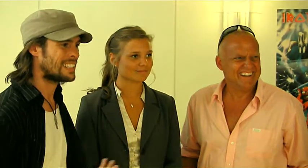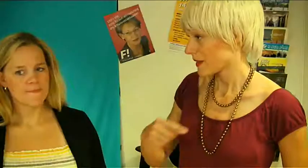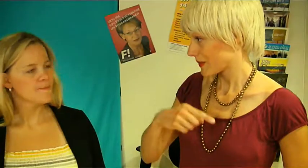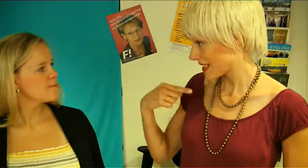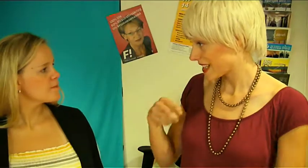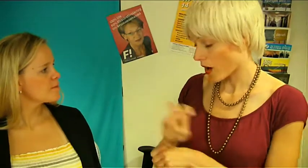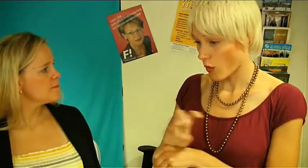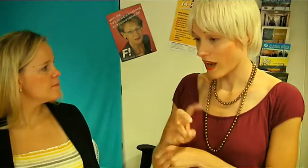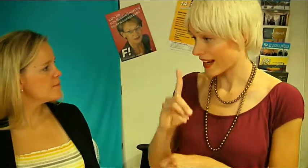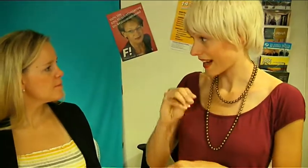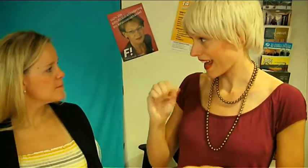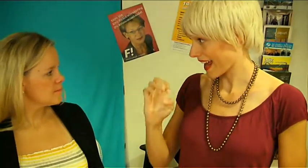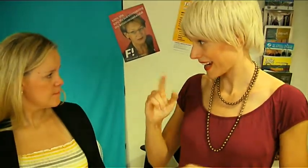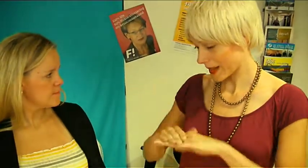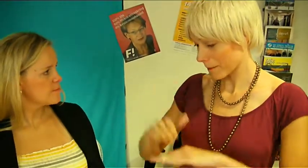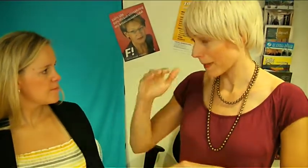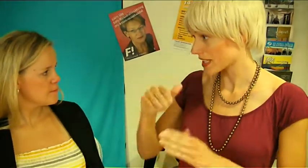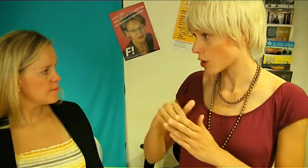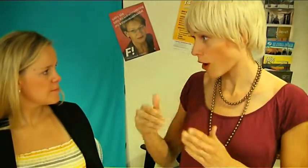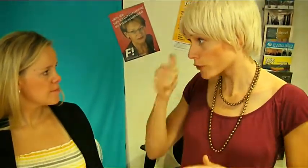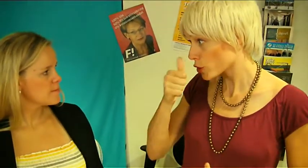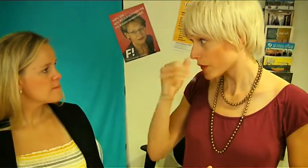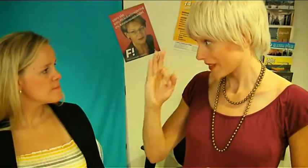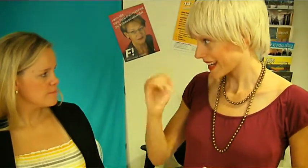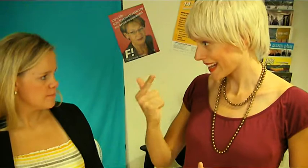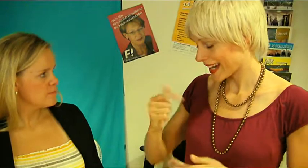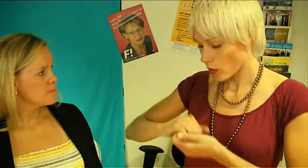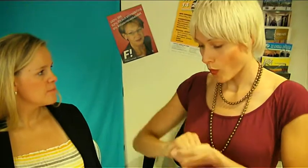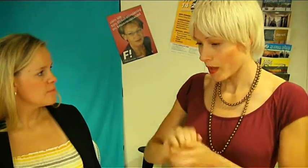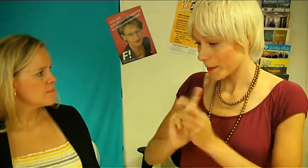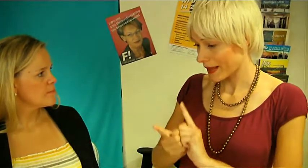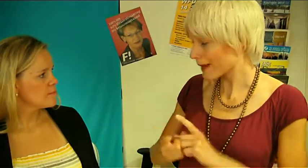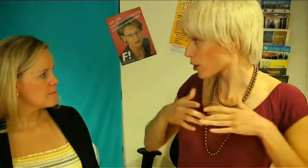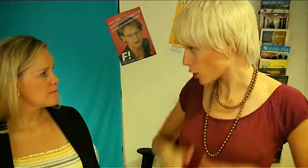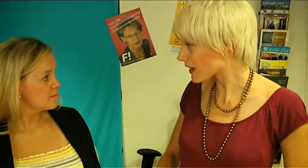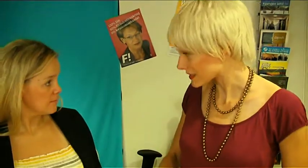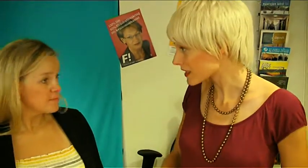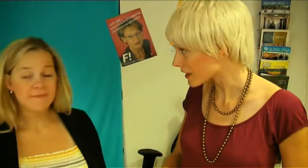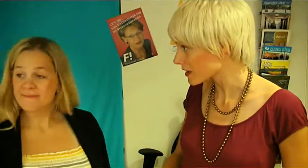We just thought to check out this location and we got surprised!